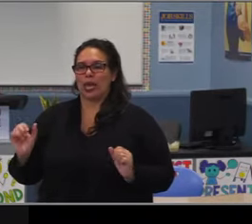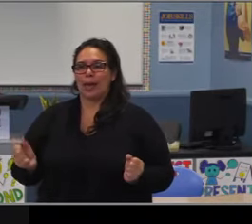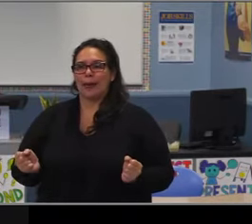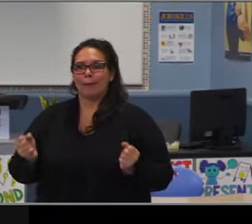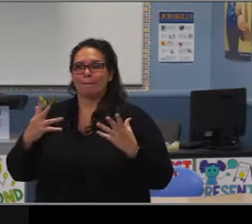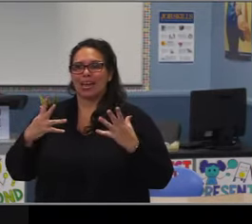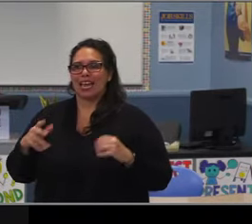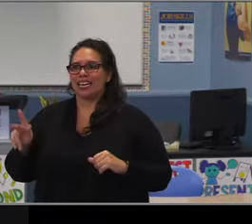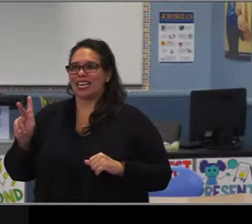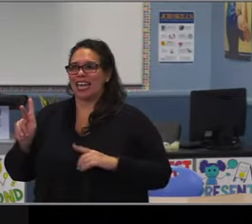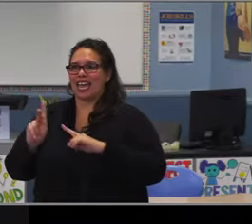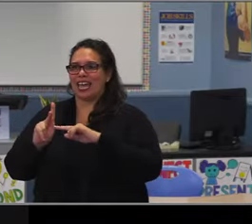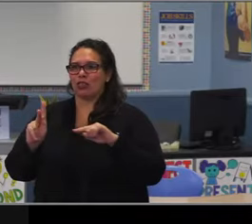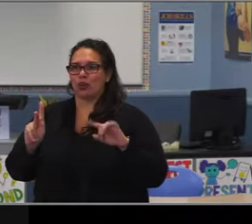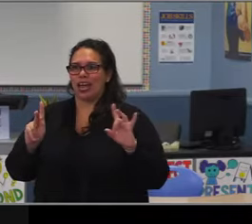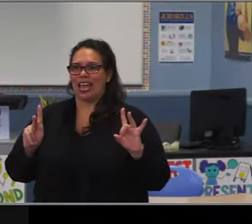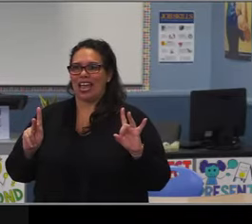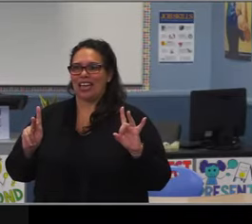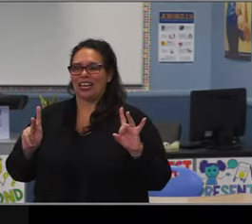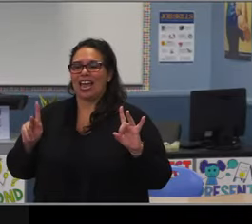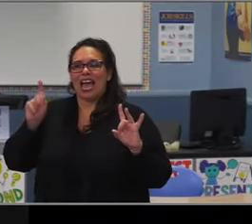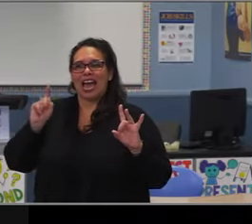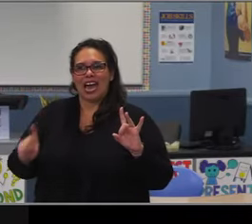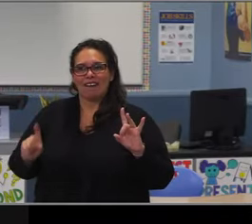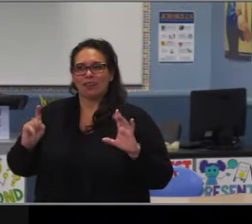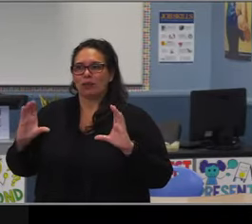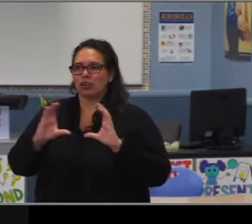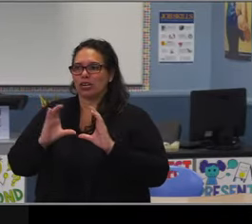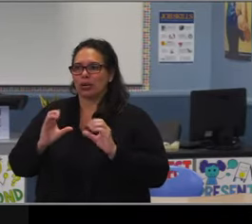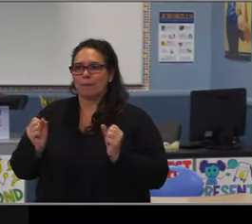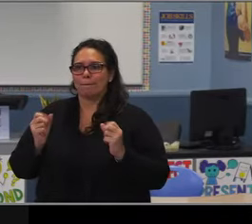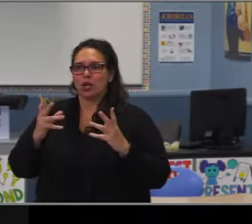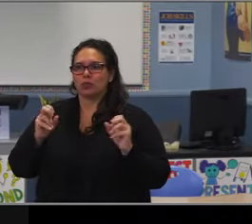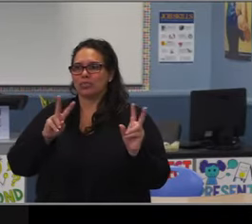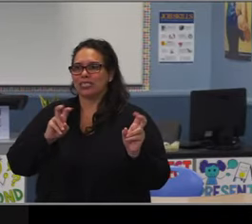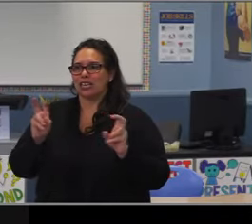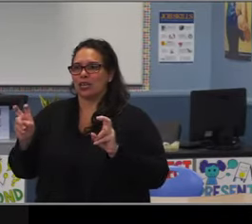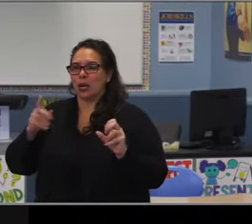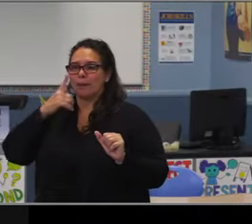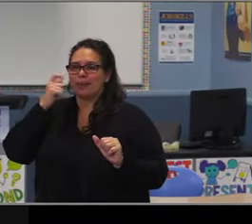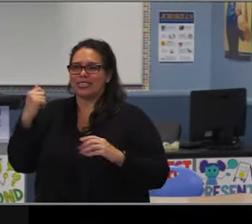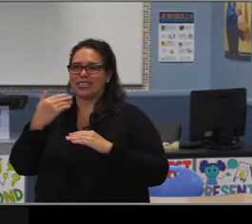that you have in the middle school, so you often have to do so in a pretty small space.